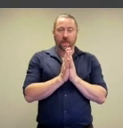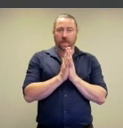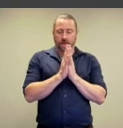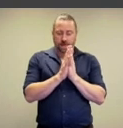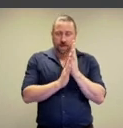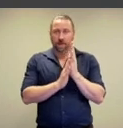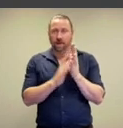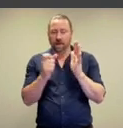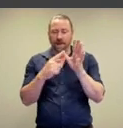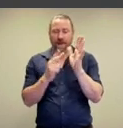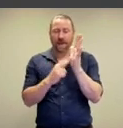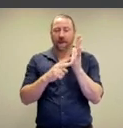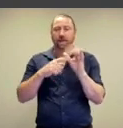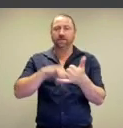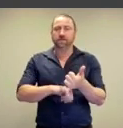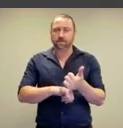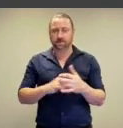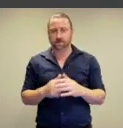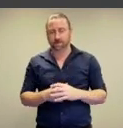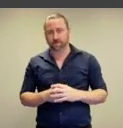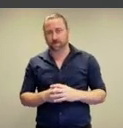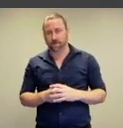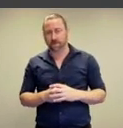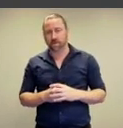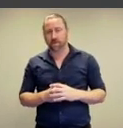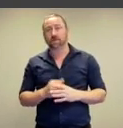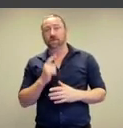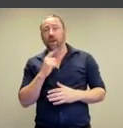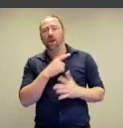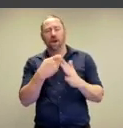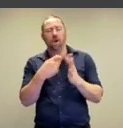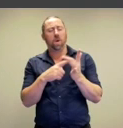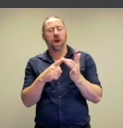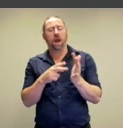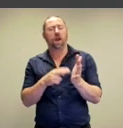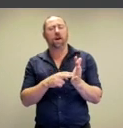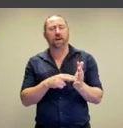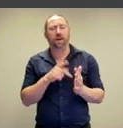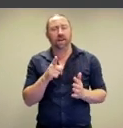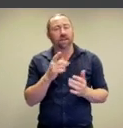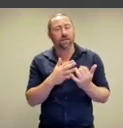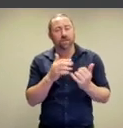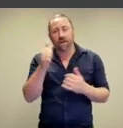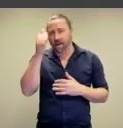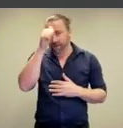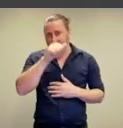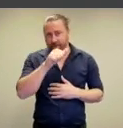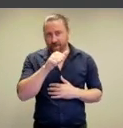their bodies against the canvas.